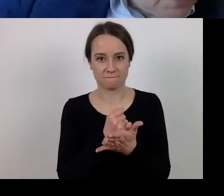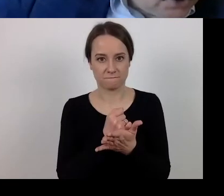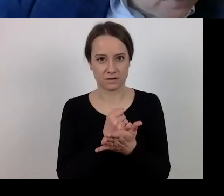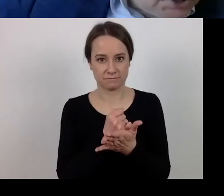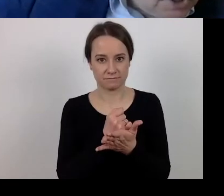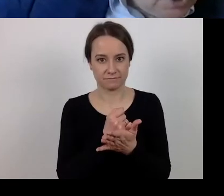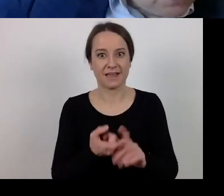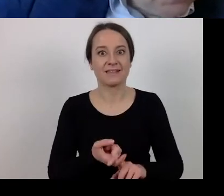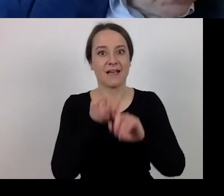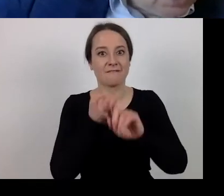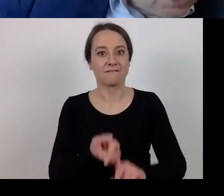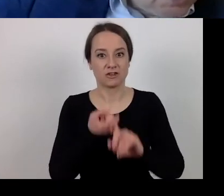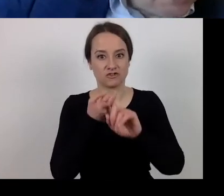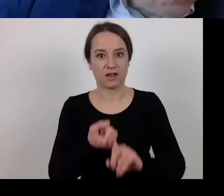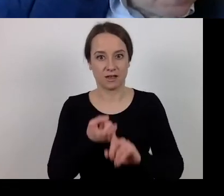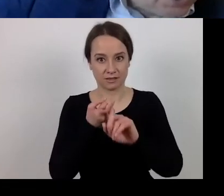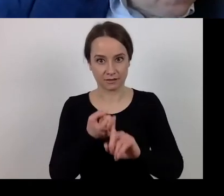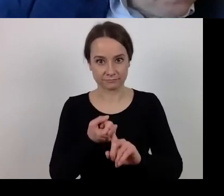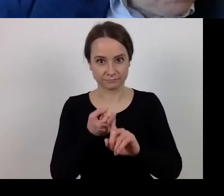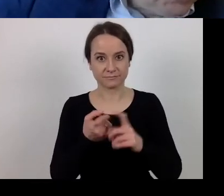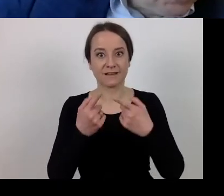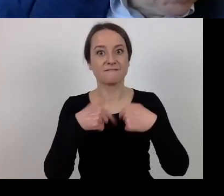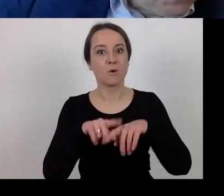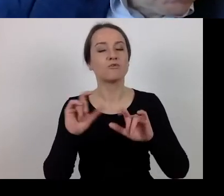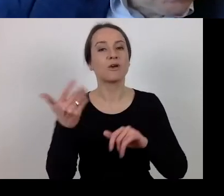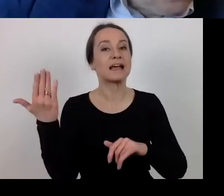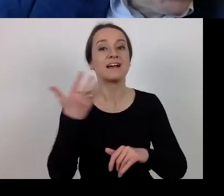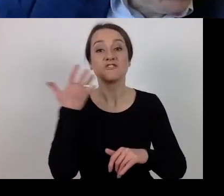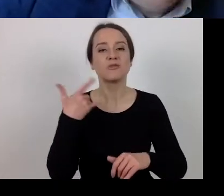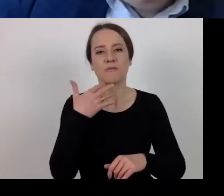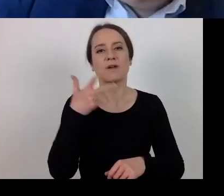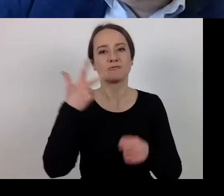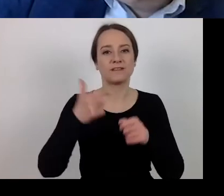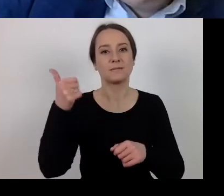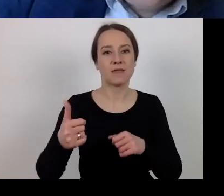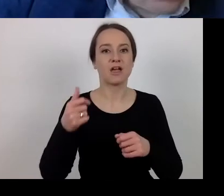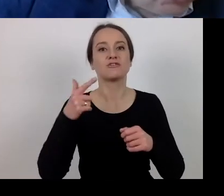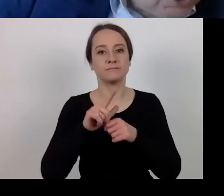whereas the implementation is planned until 31 December 2023.